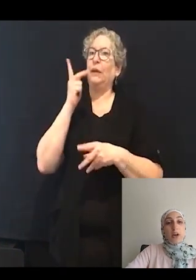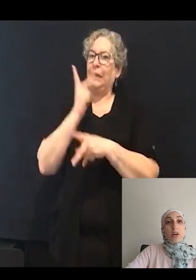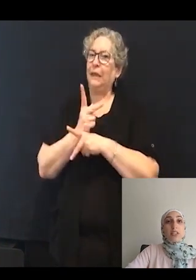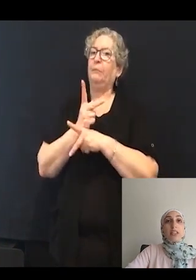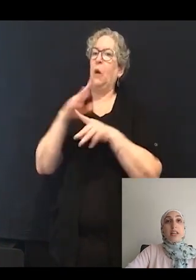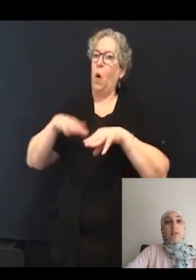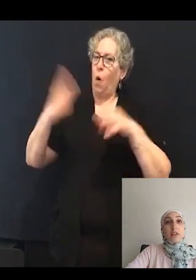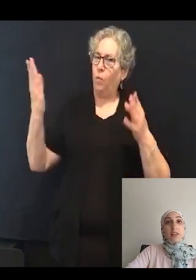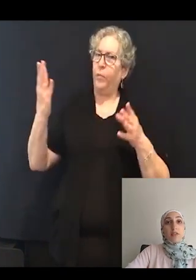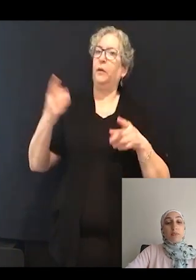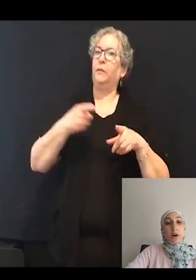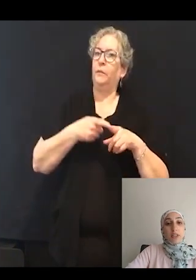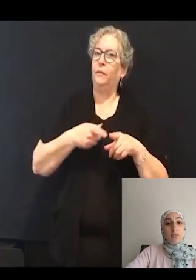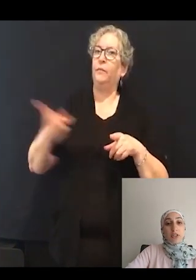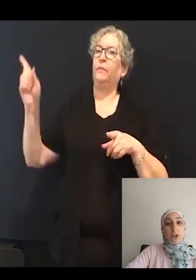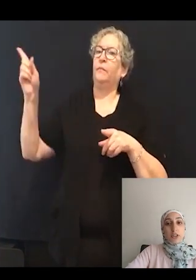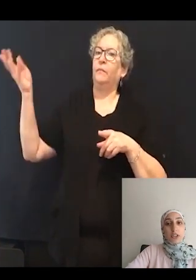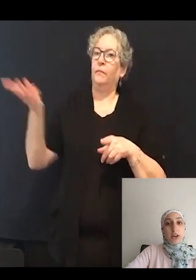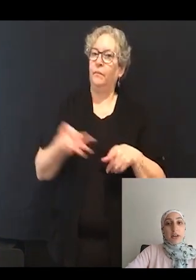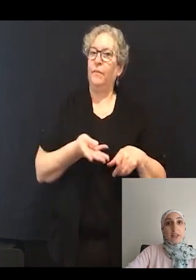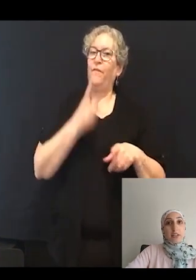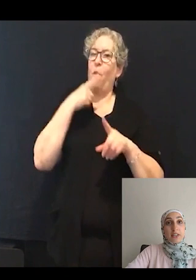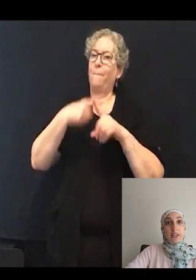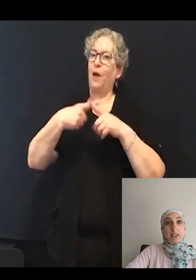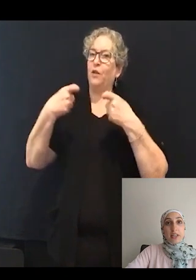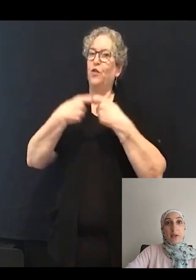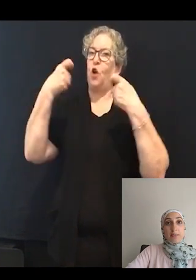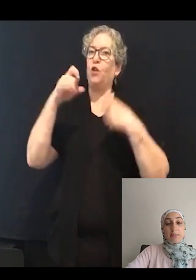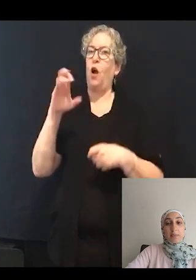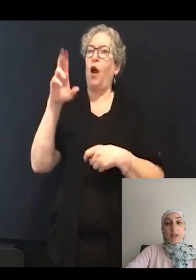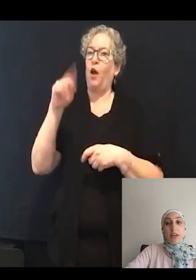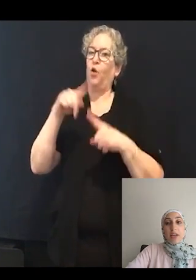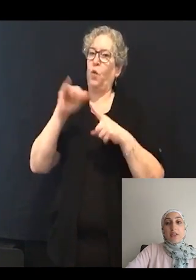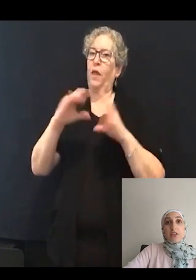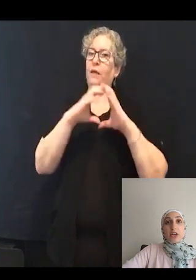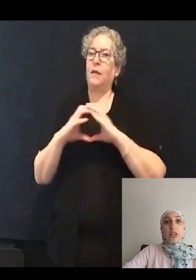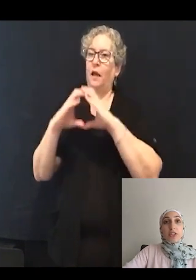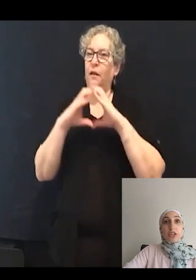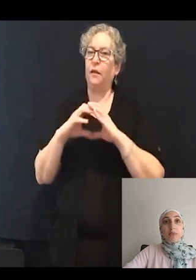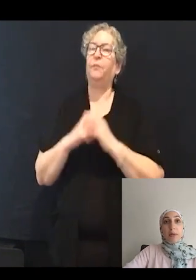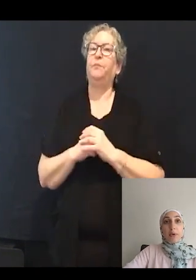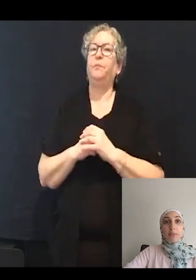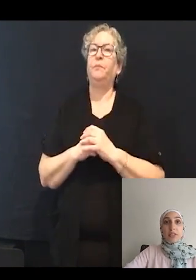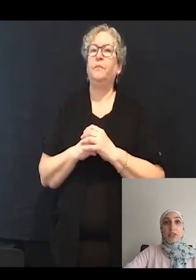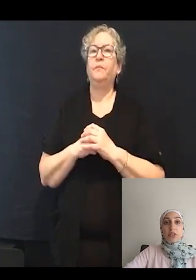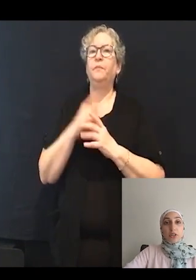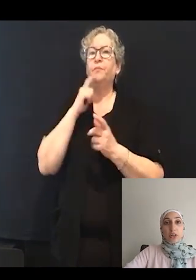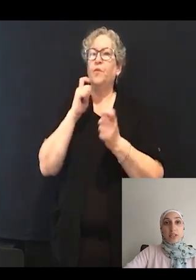causing an influx of positively charged ions into the cell. The change in membrane potential causes